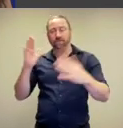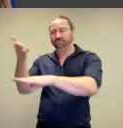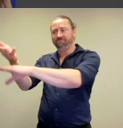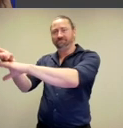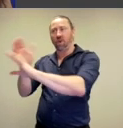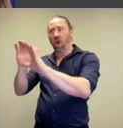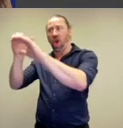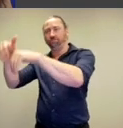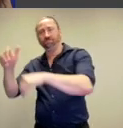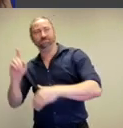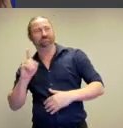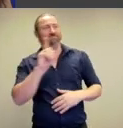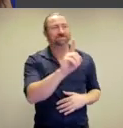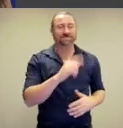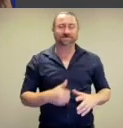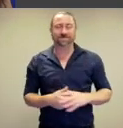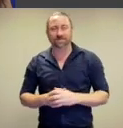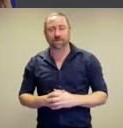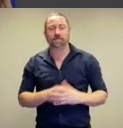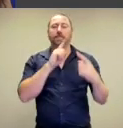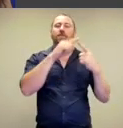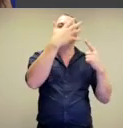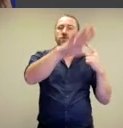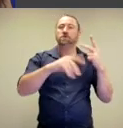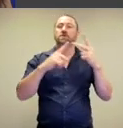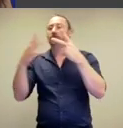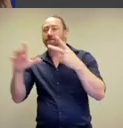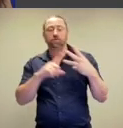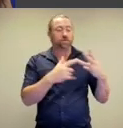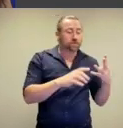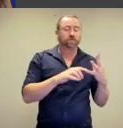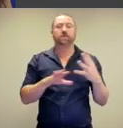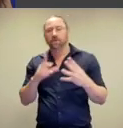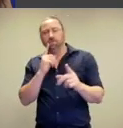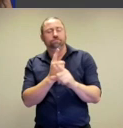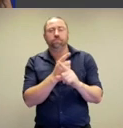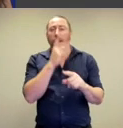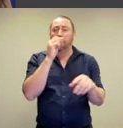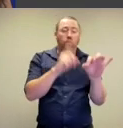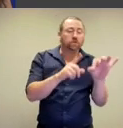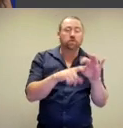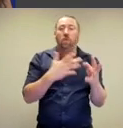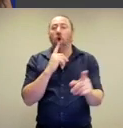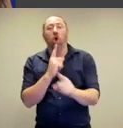our clothes and leave them at home. At the end of each of these discussions,